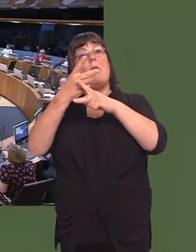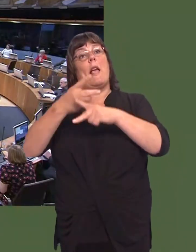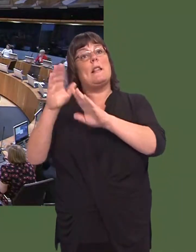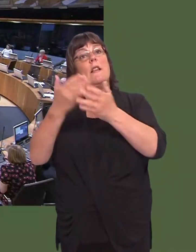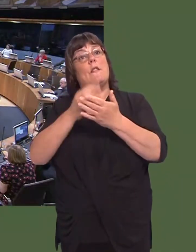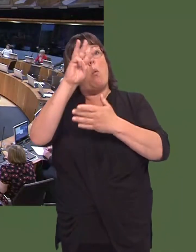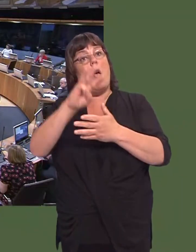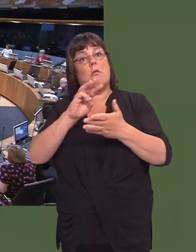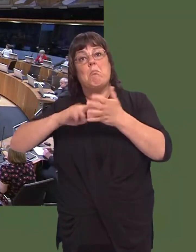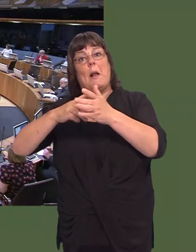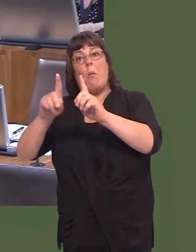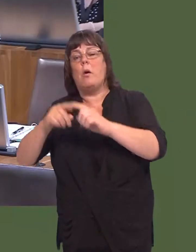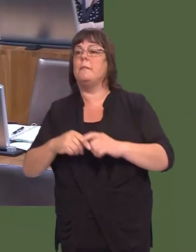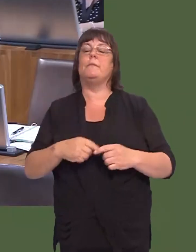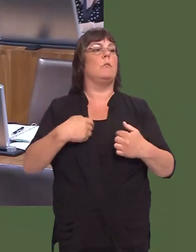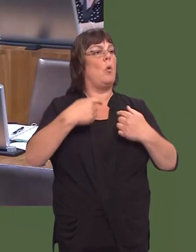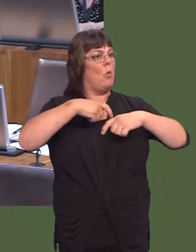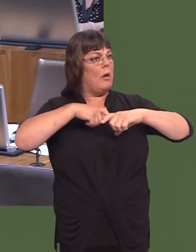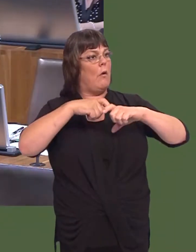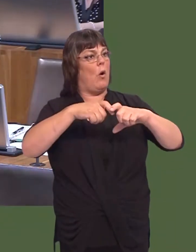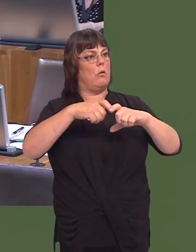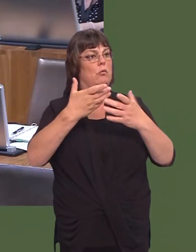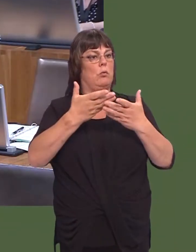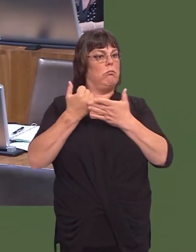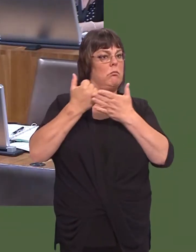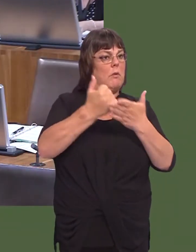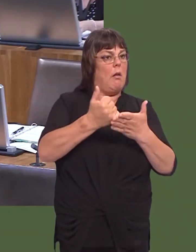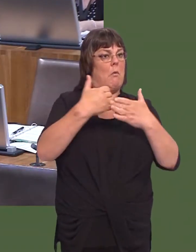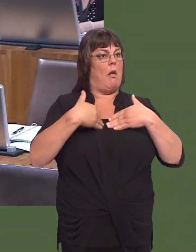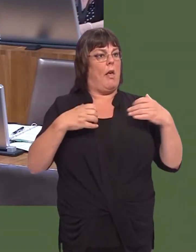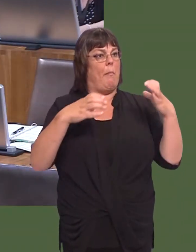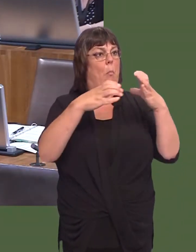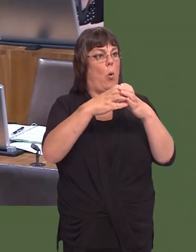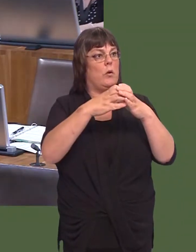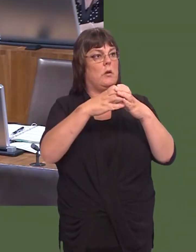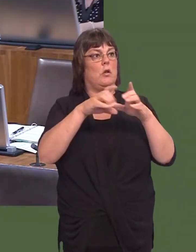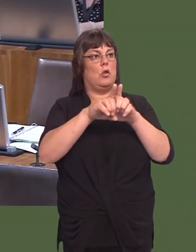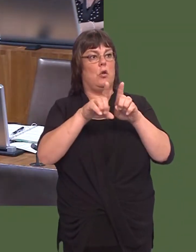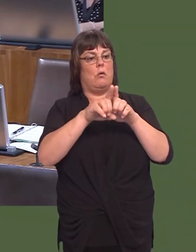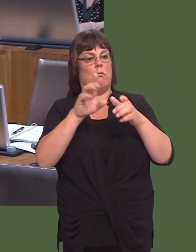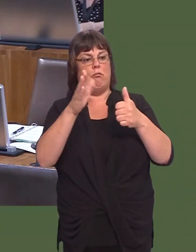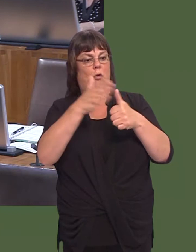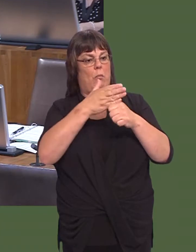OAQ(5)0639(FM) Carwyn Jones: We continue to work with the health board and other partners to undertake a range of actions to modernise and improve